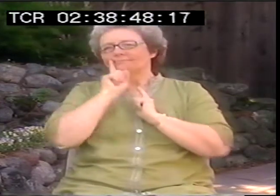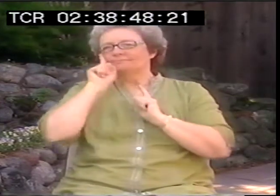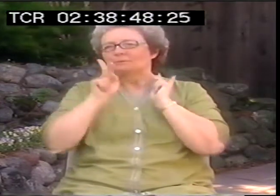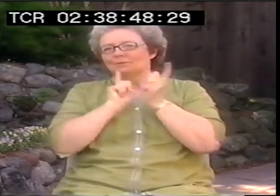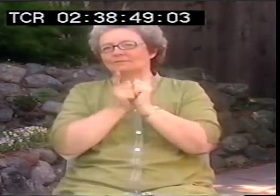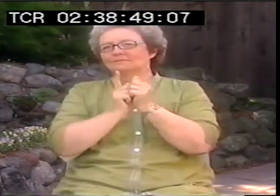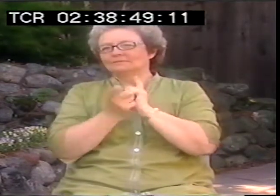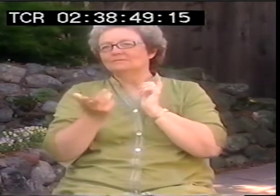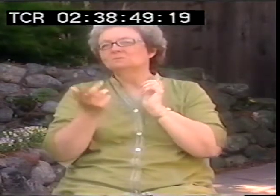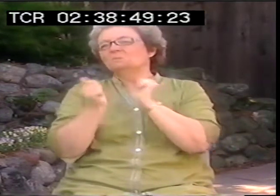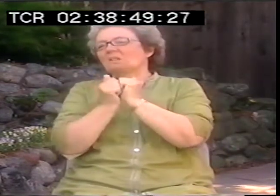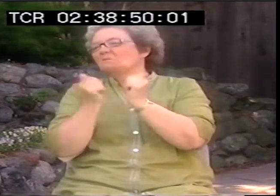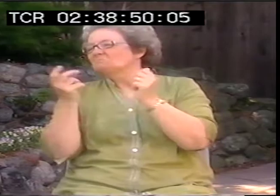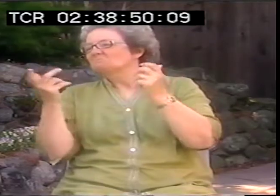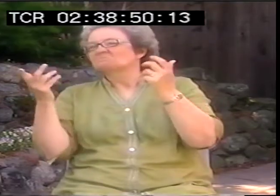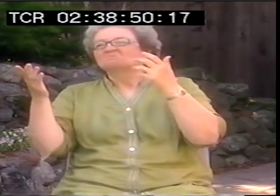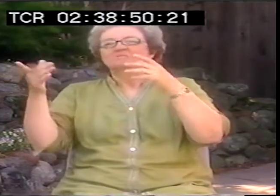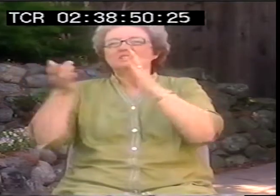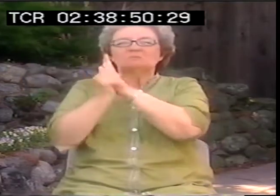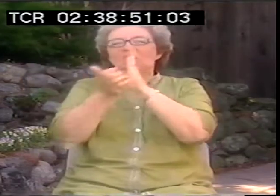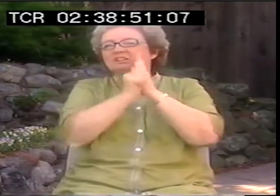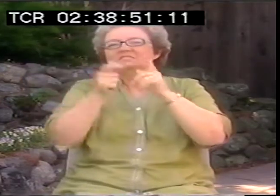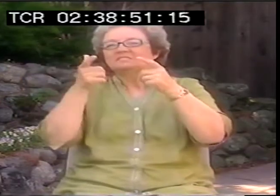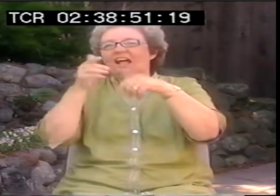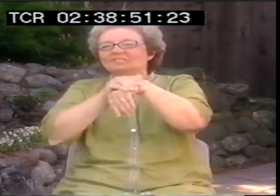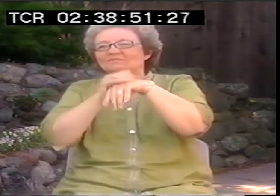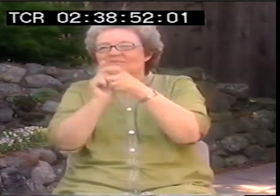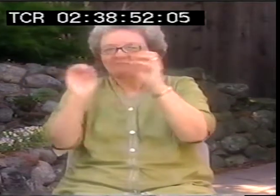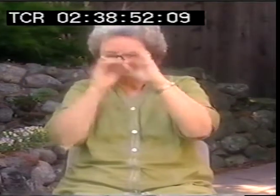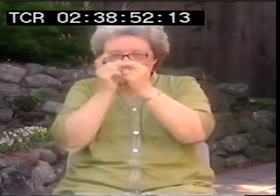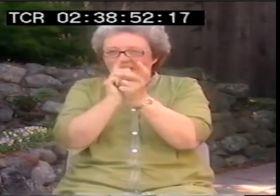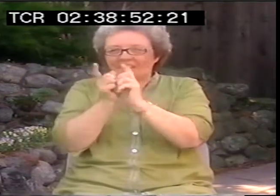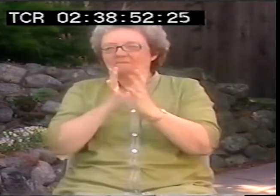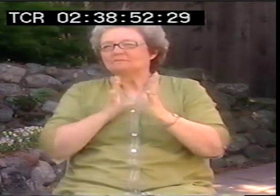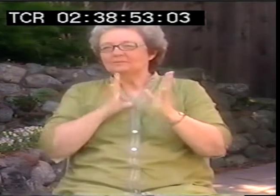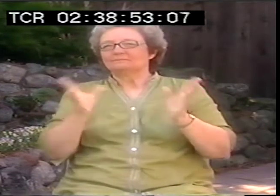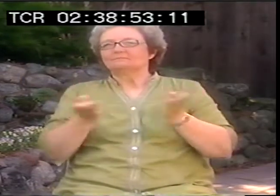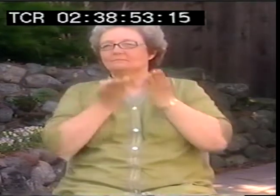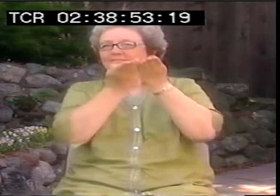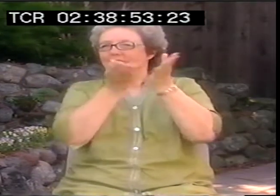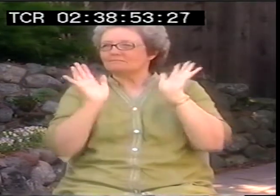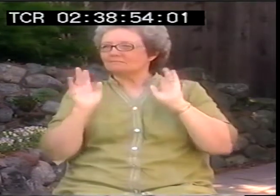So you have deaf people translating, people who are really good at English whatever. Like people could watch it and then